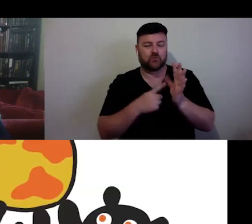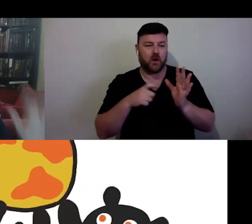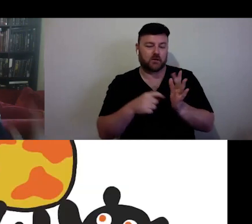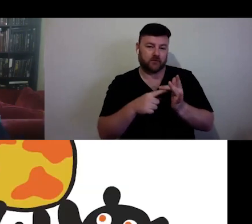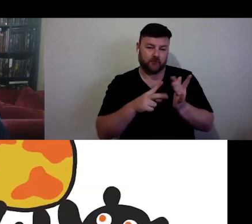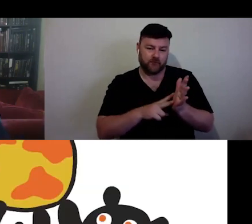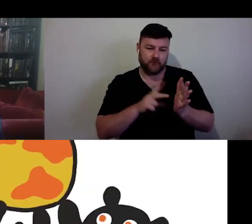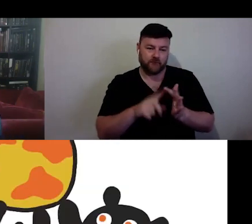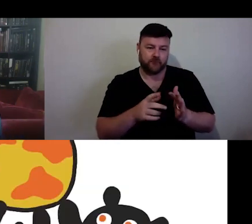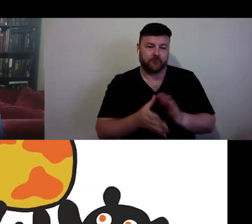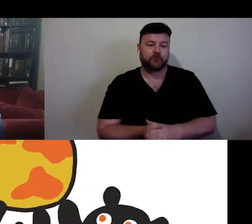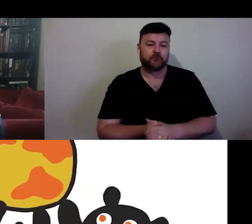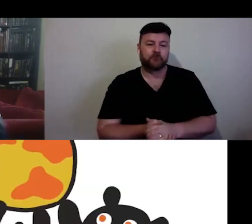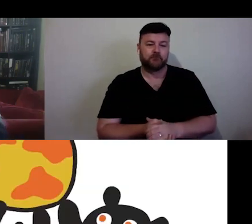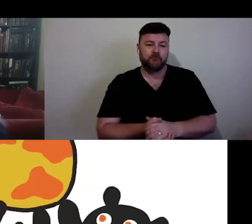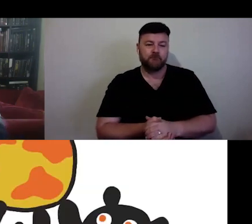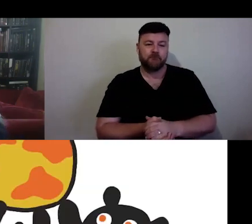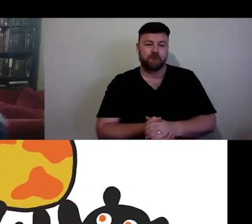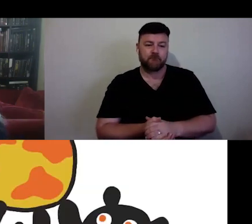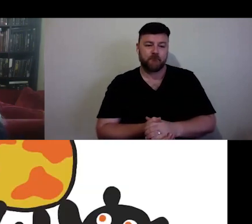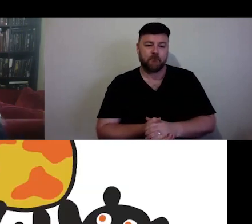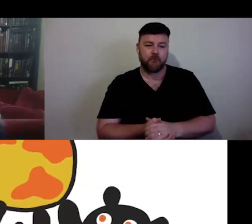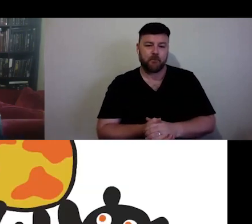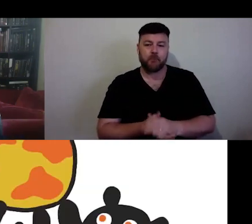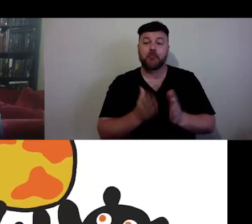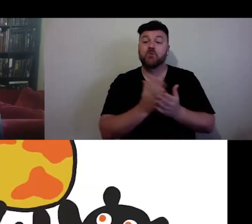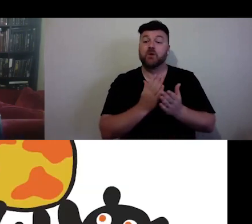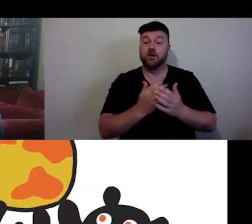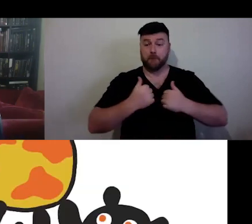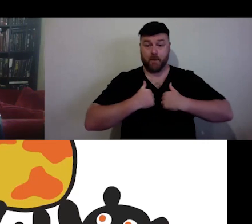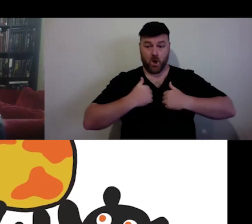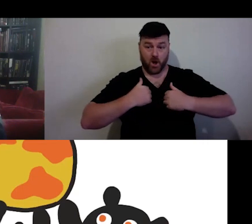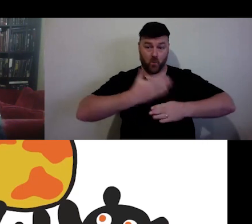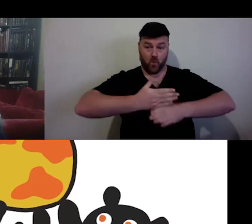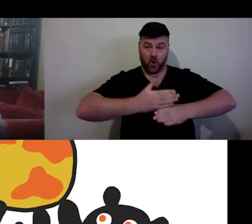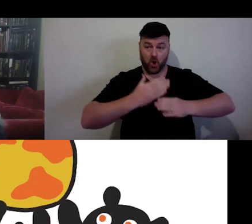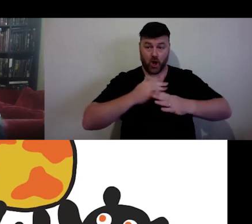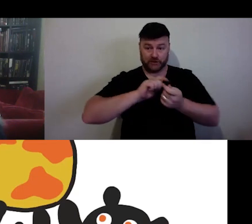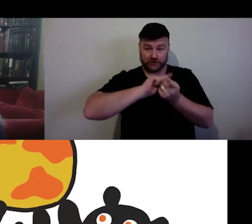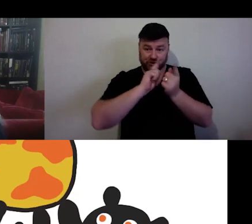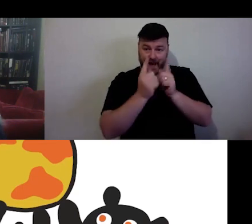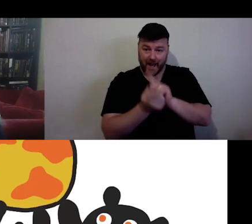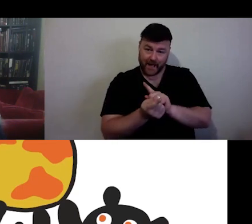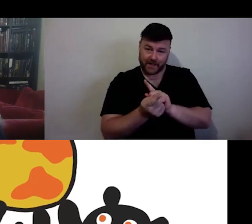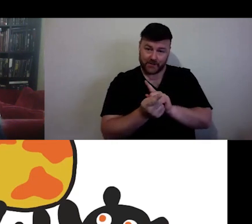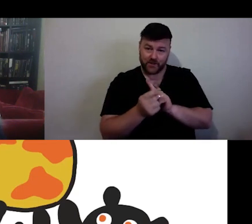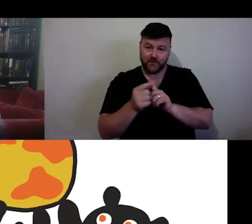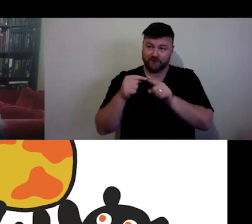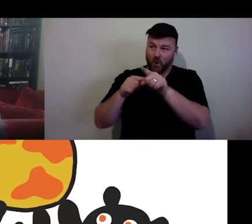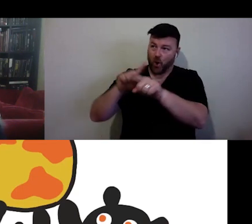quickly end here, with the way my practice has changed, based on the contexts of what has been happening in the world.